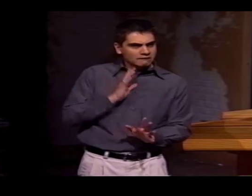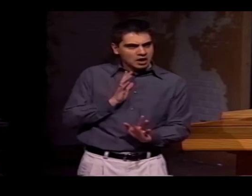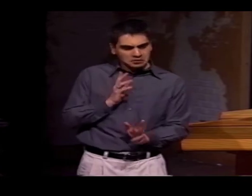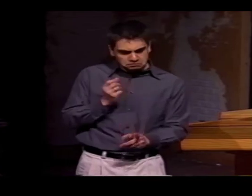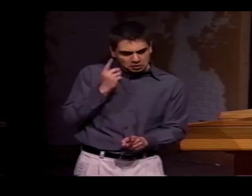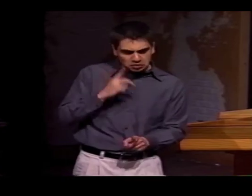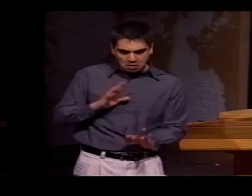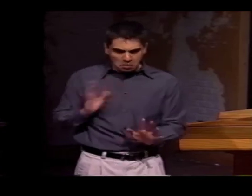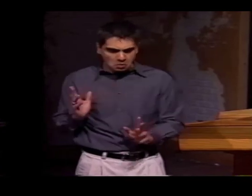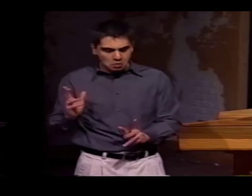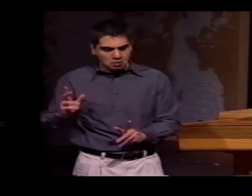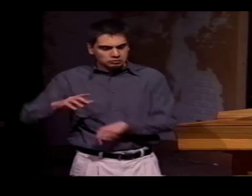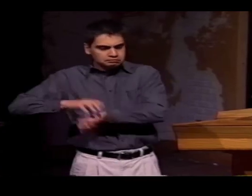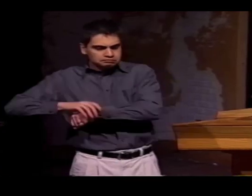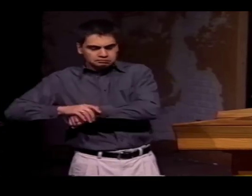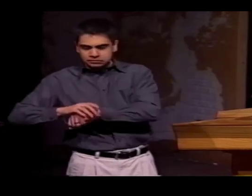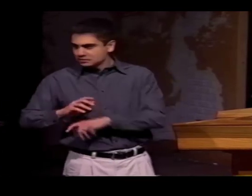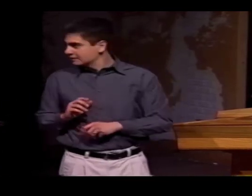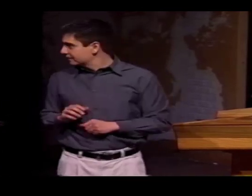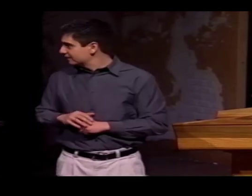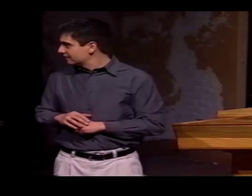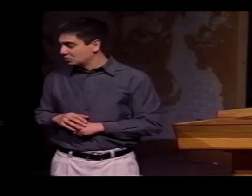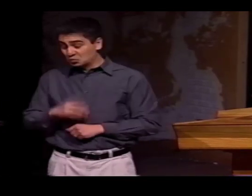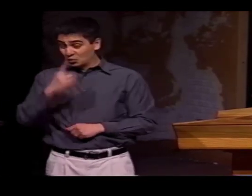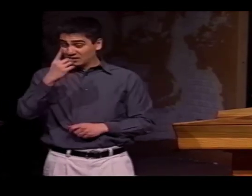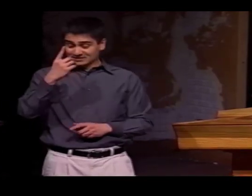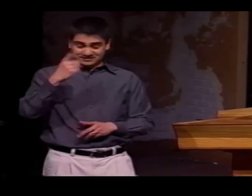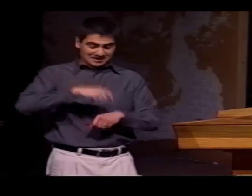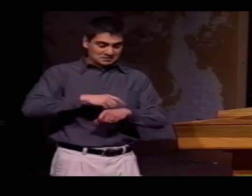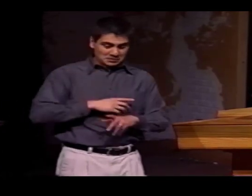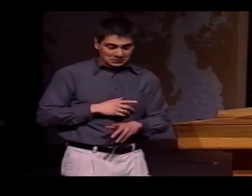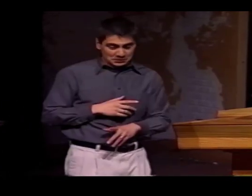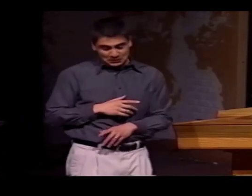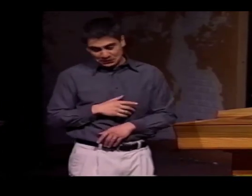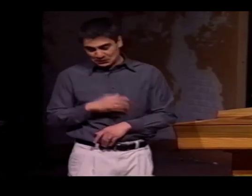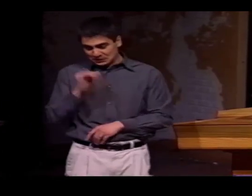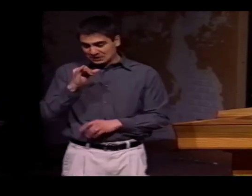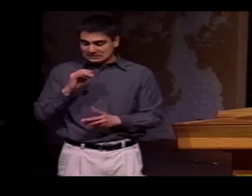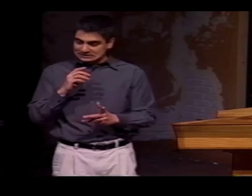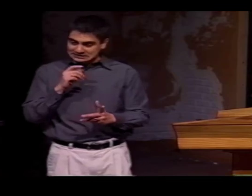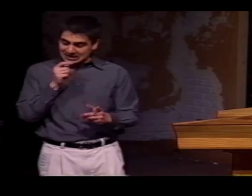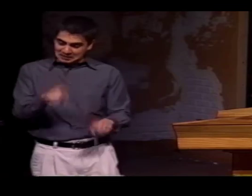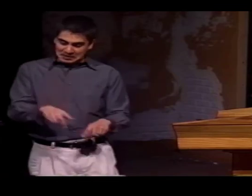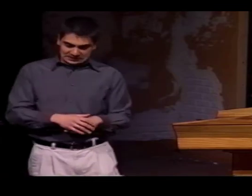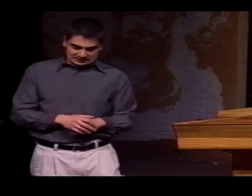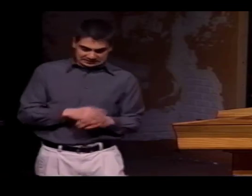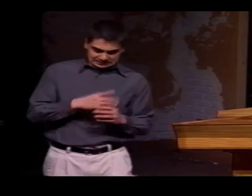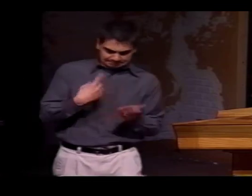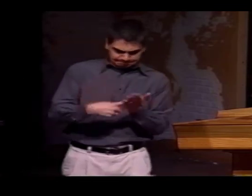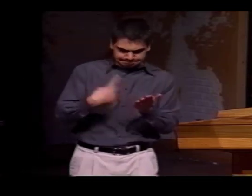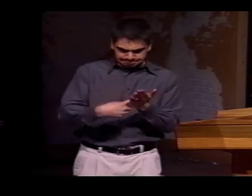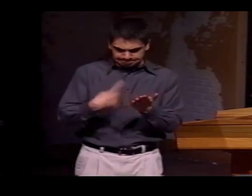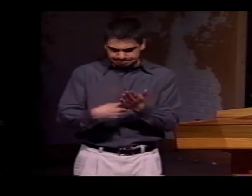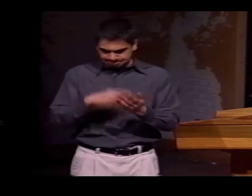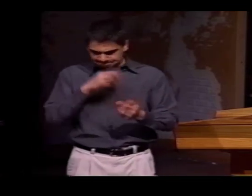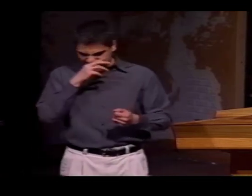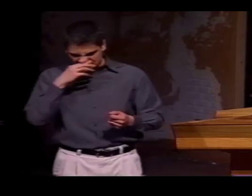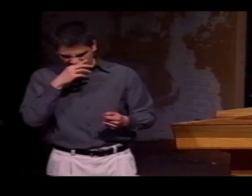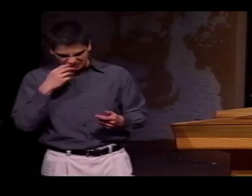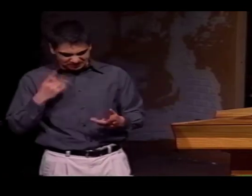IT SEEMED AS THOUGH THE GROUP, ALL OF THE DIFFERENT LANGUAGE USERS, WOULD UNDERSTAND IT. BUT ONE TIME, THAT DIDN'T HAPPEN.